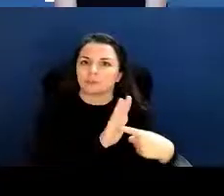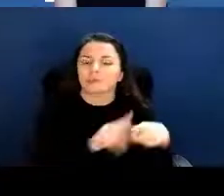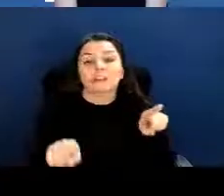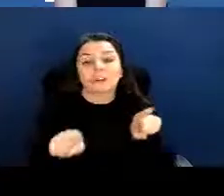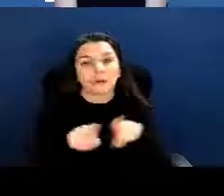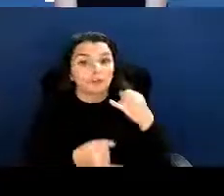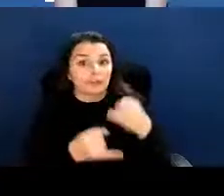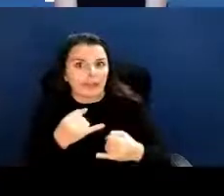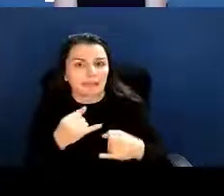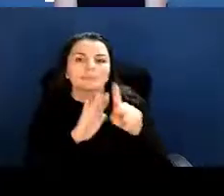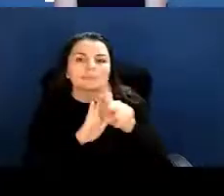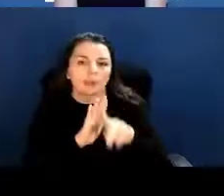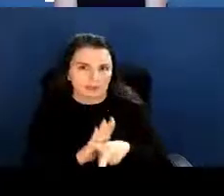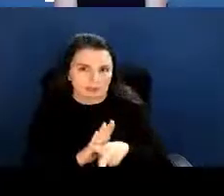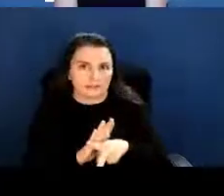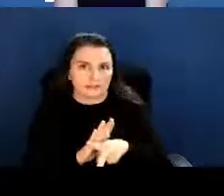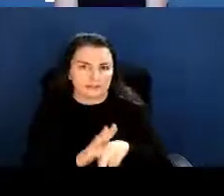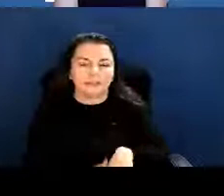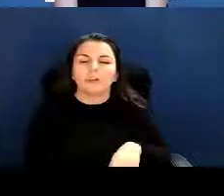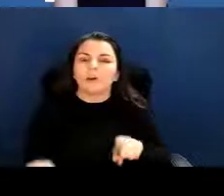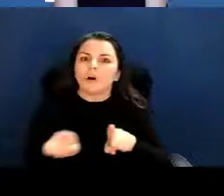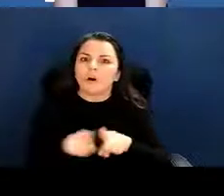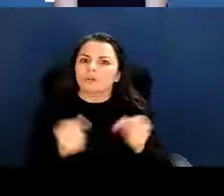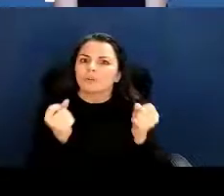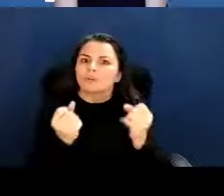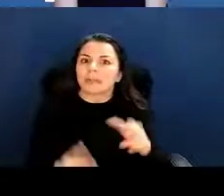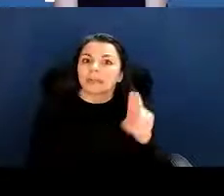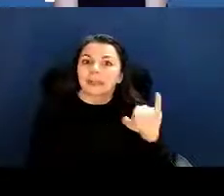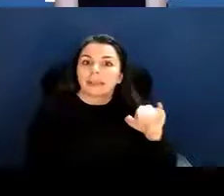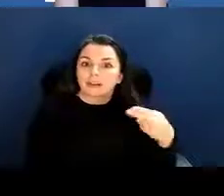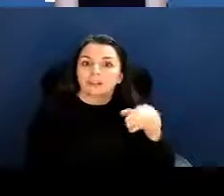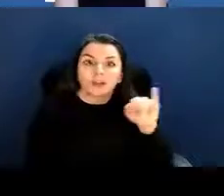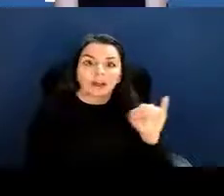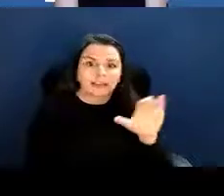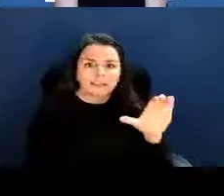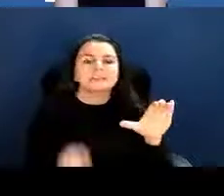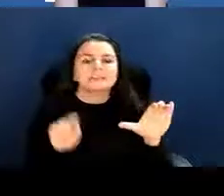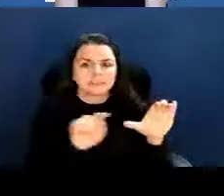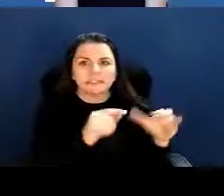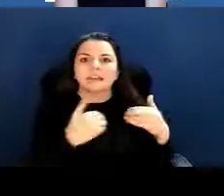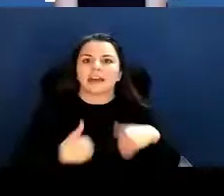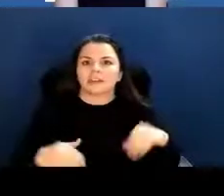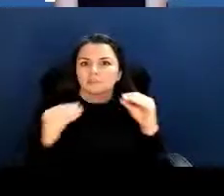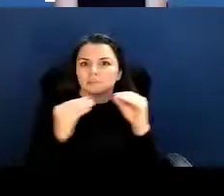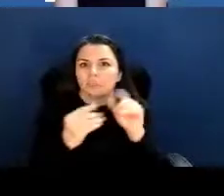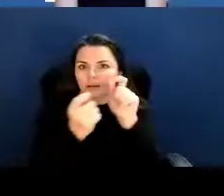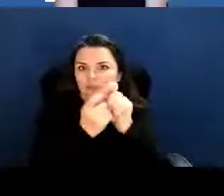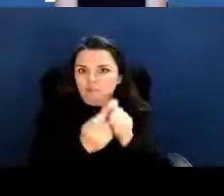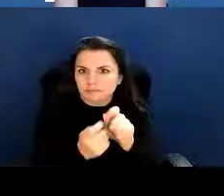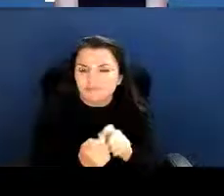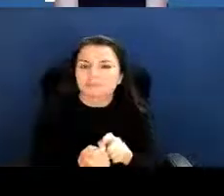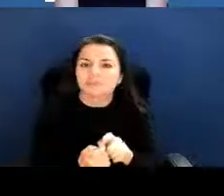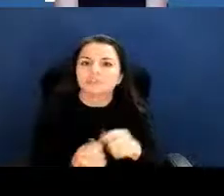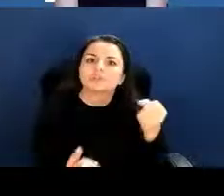In addition, many of the NIH institutes and centers provide additional details to supplement this information